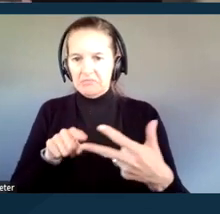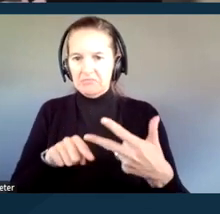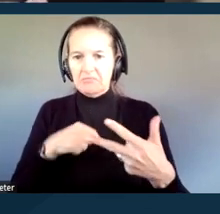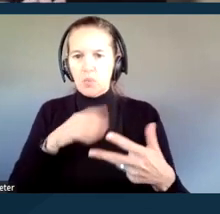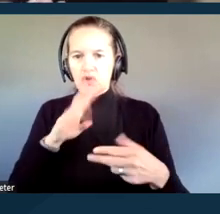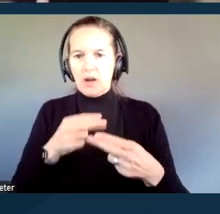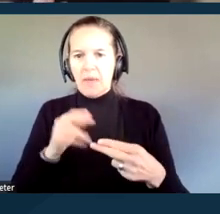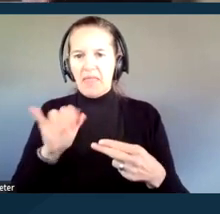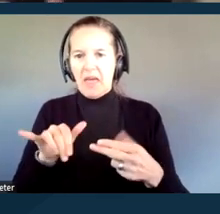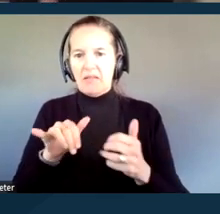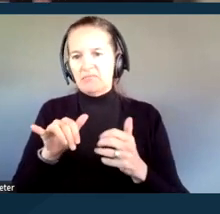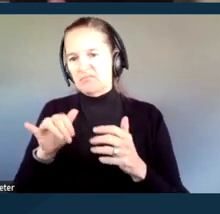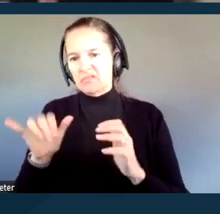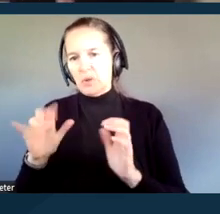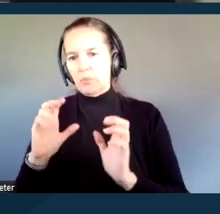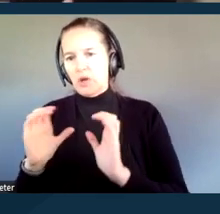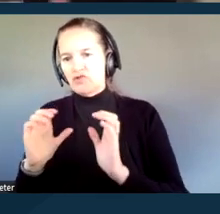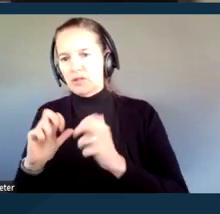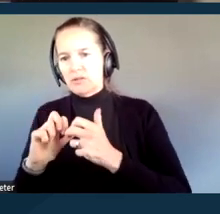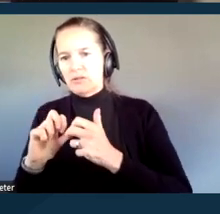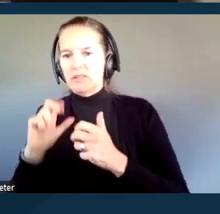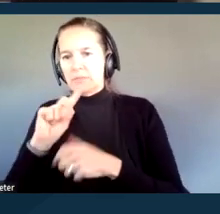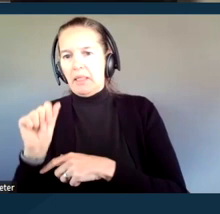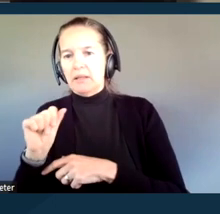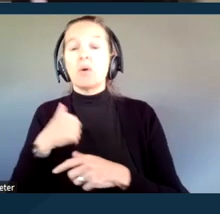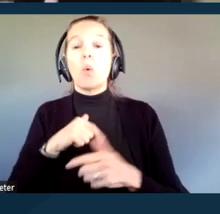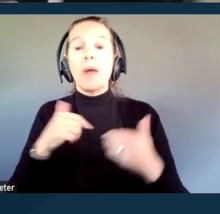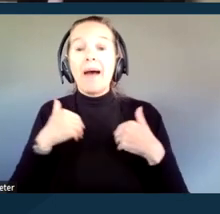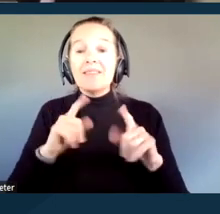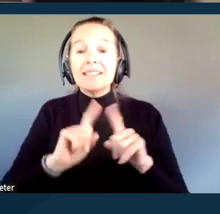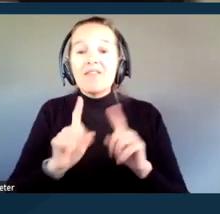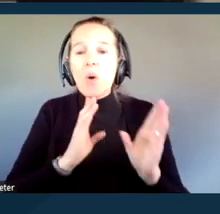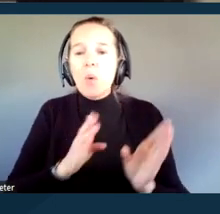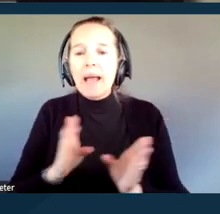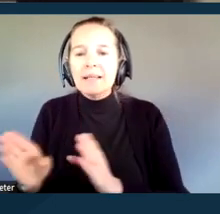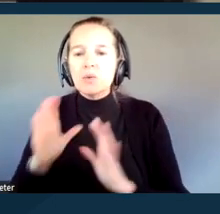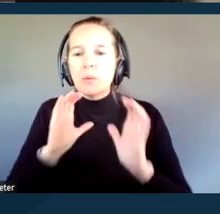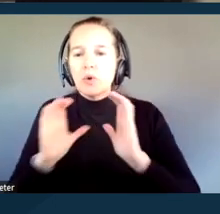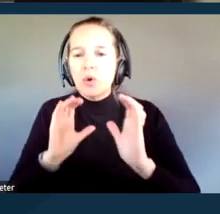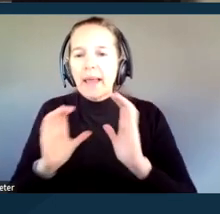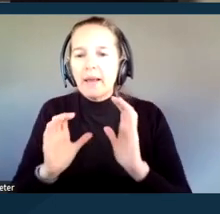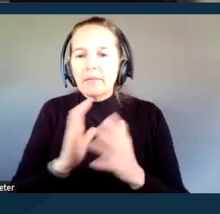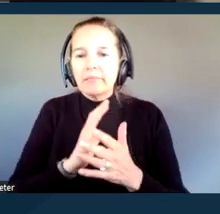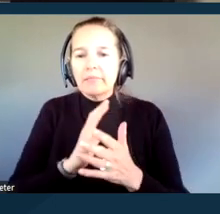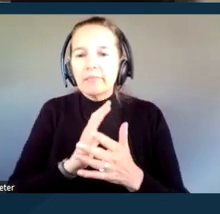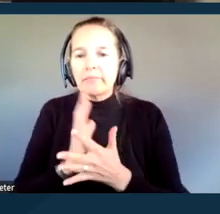we all have very different ways to communicate. There is a saying that if you know one person with autism,